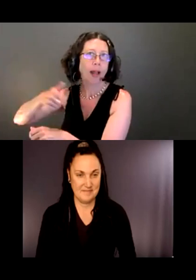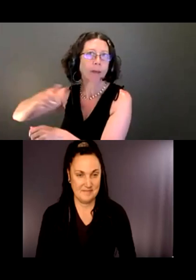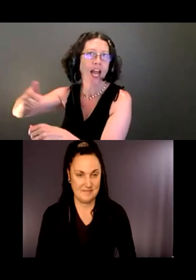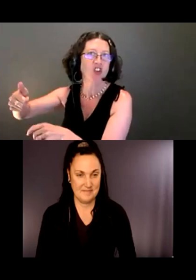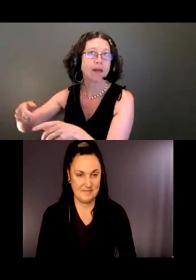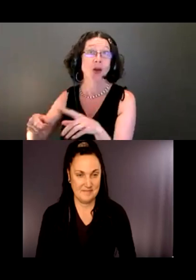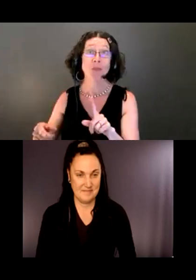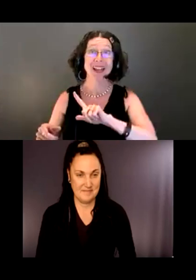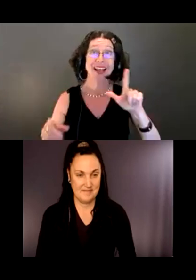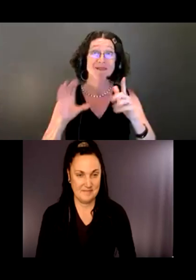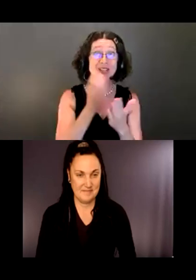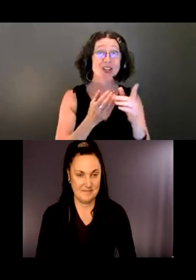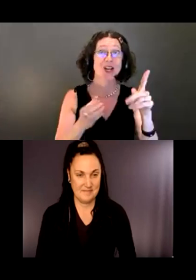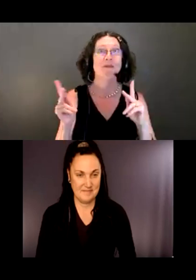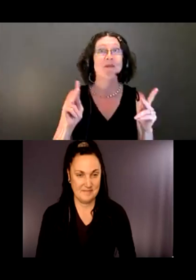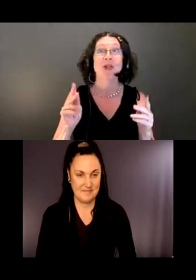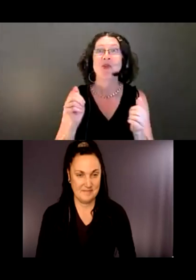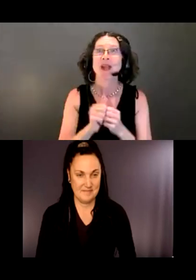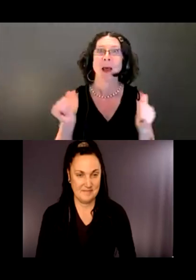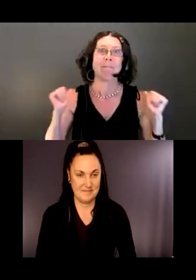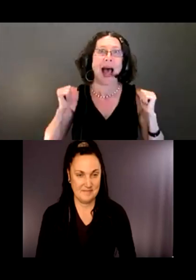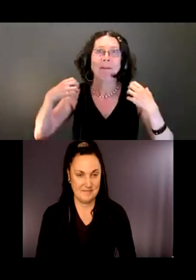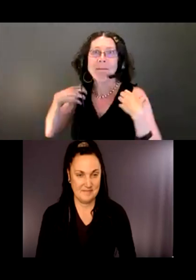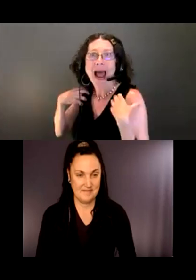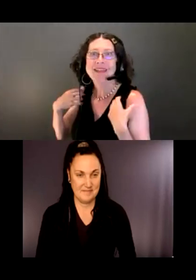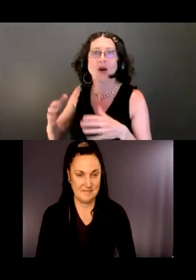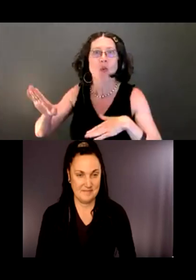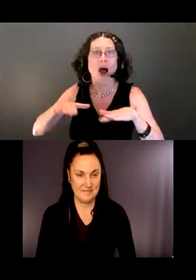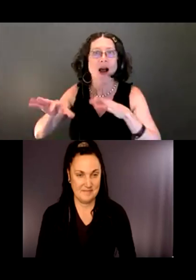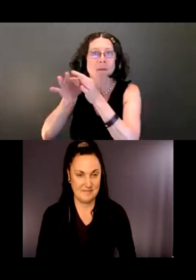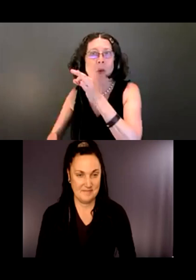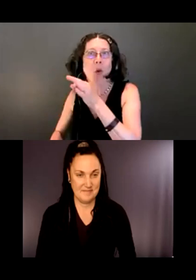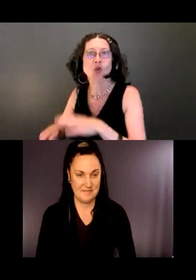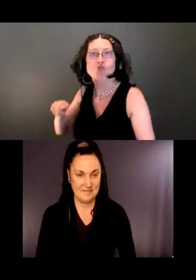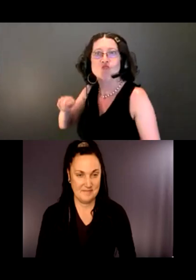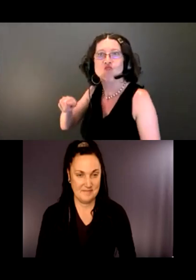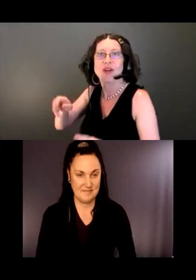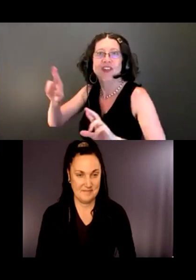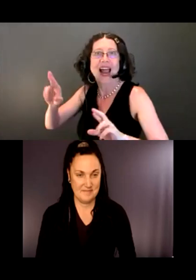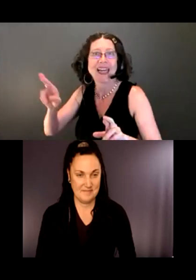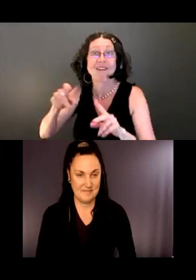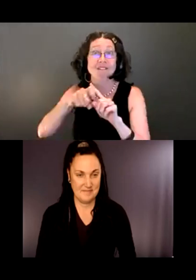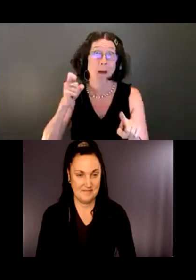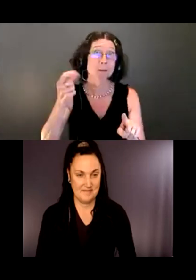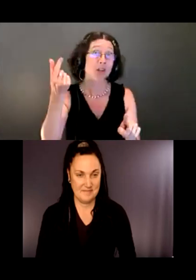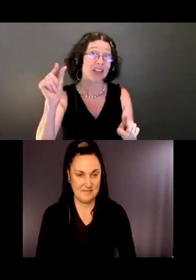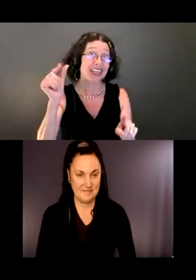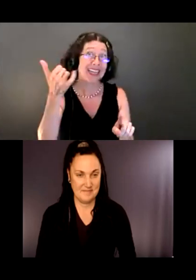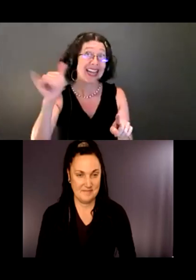walking poles at a trailhead leaving a green and yellow Metro Access bus.